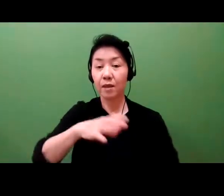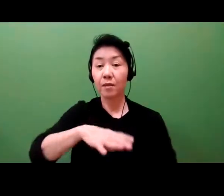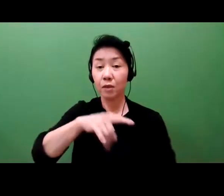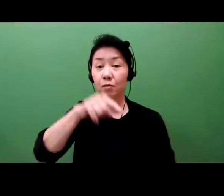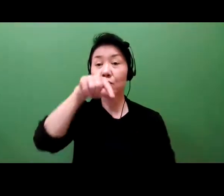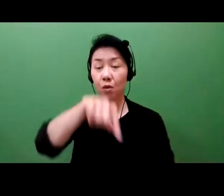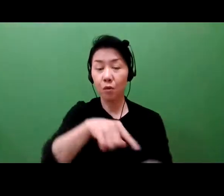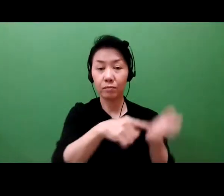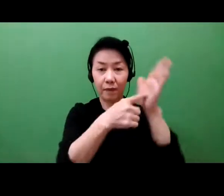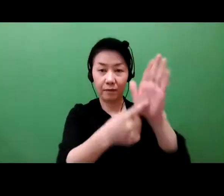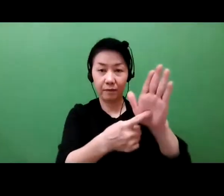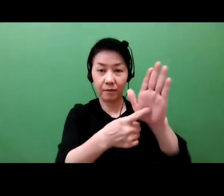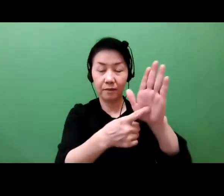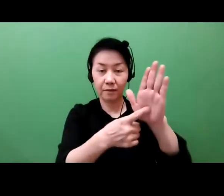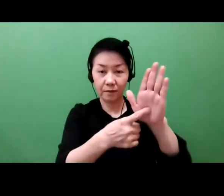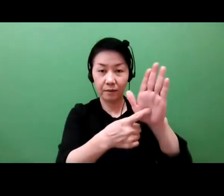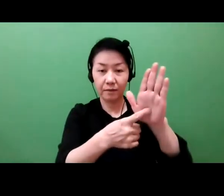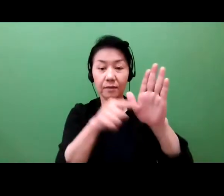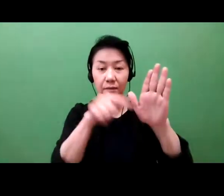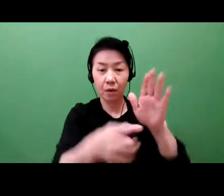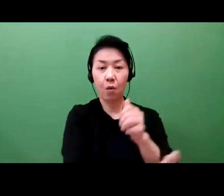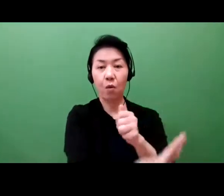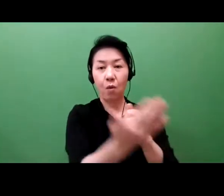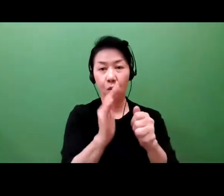from intellectual property.